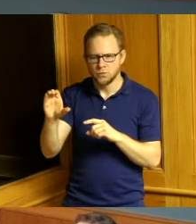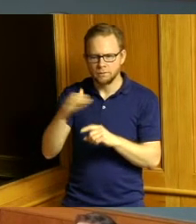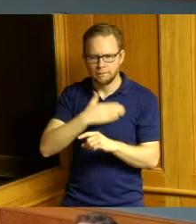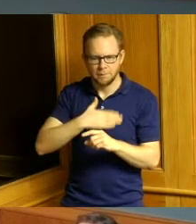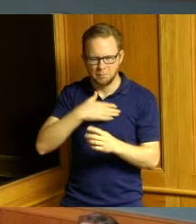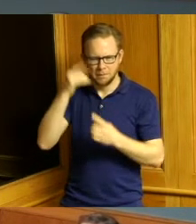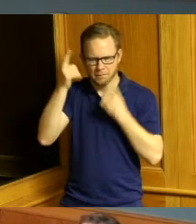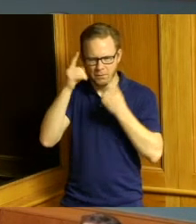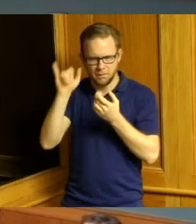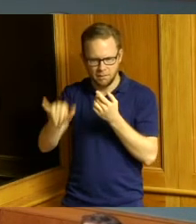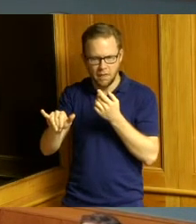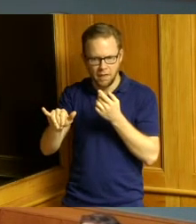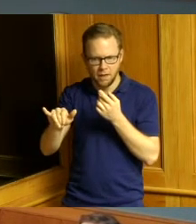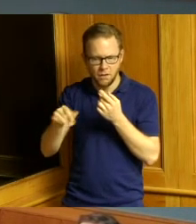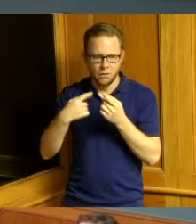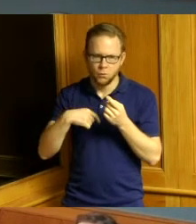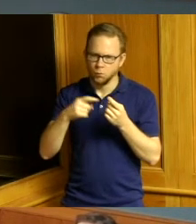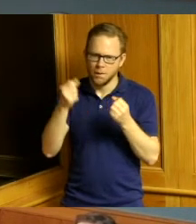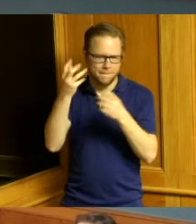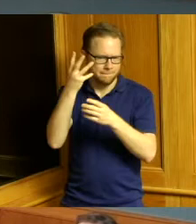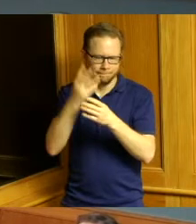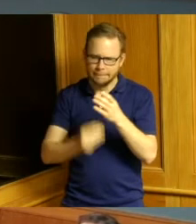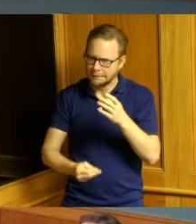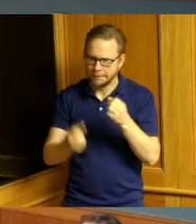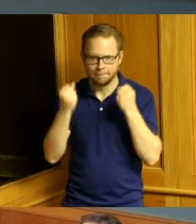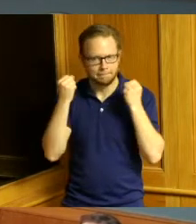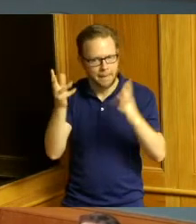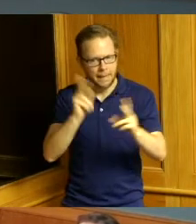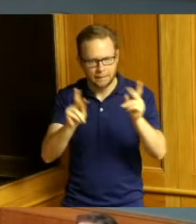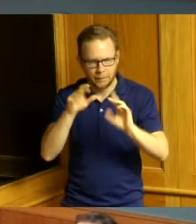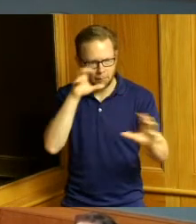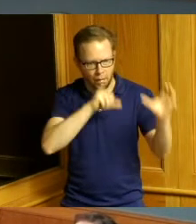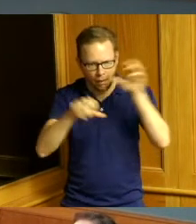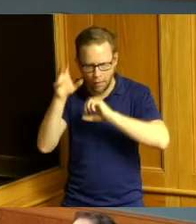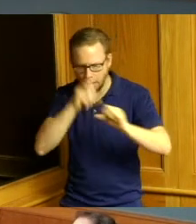we're missing a lot of people yeah thank you thank you so much for calling in